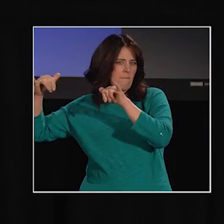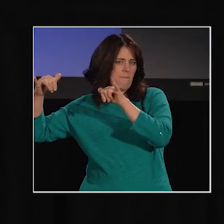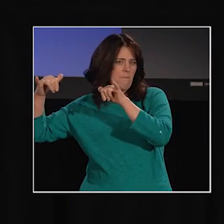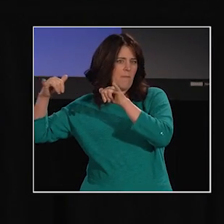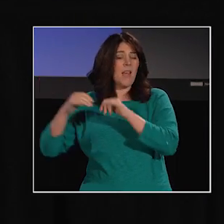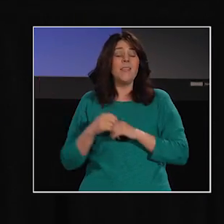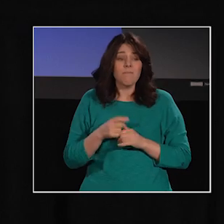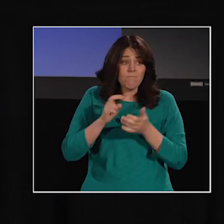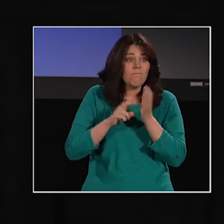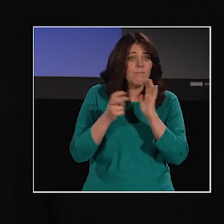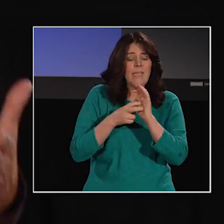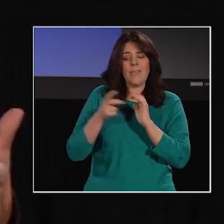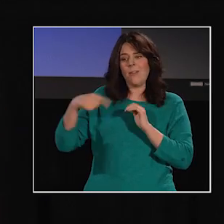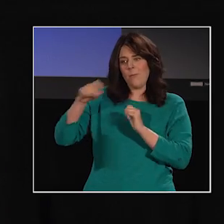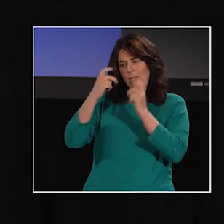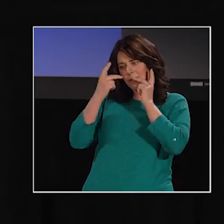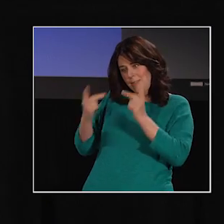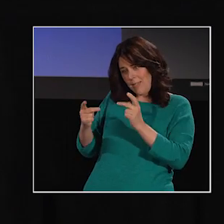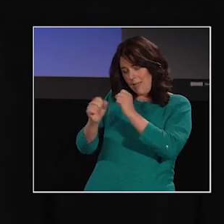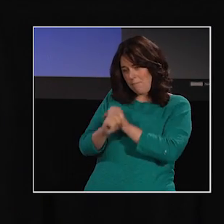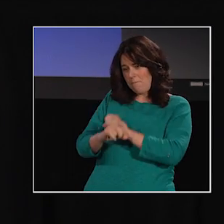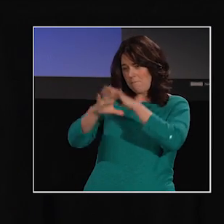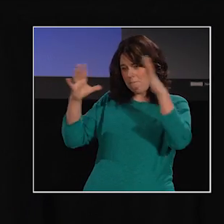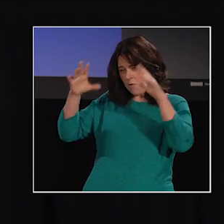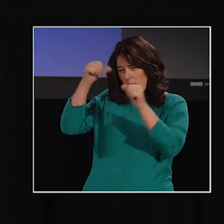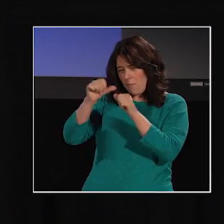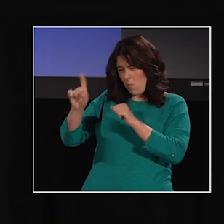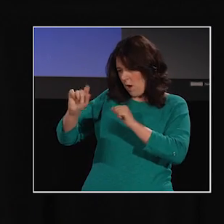This means that when we see things we remember where they're located,